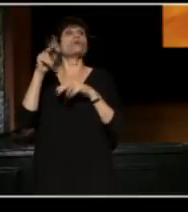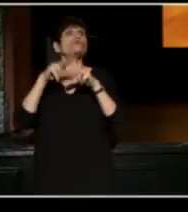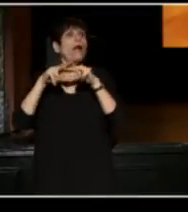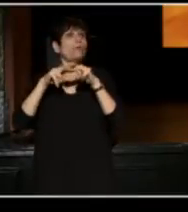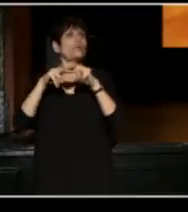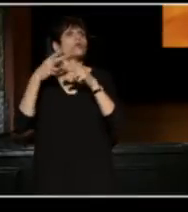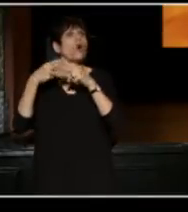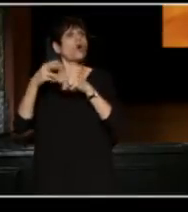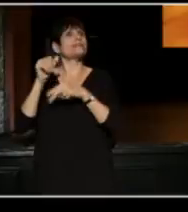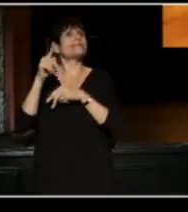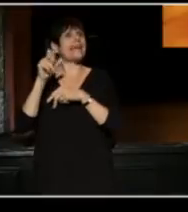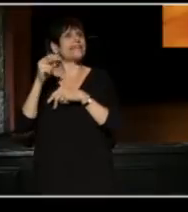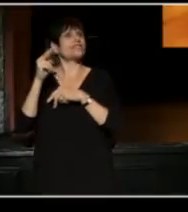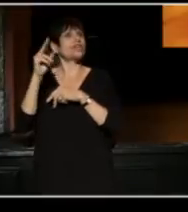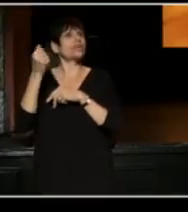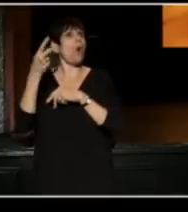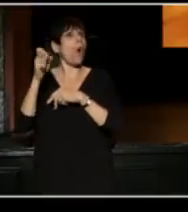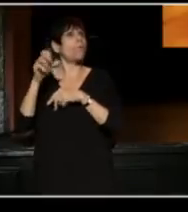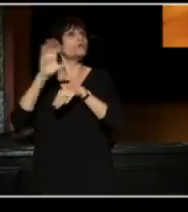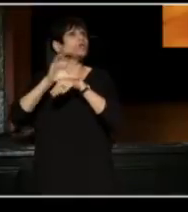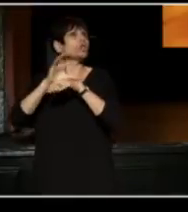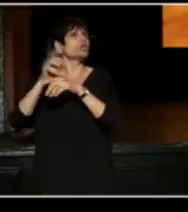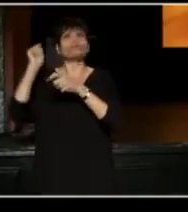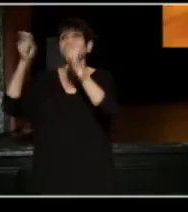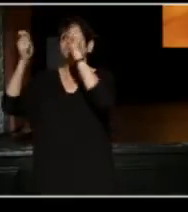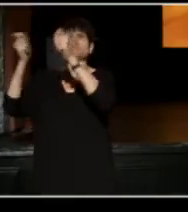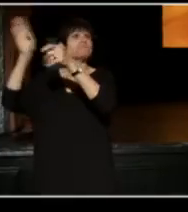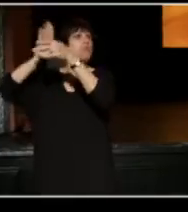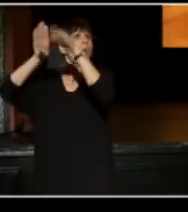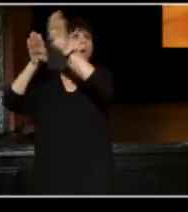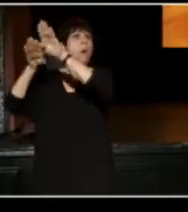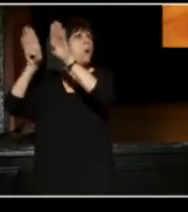It was a church that it was shuttered. It was a church that nobody knew the history of,